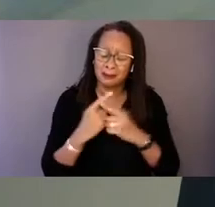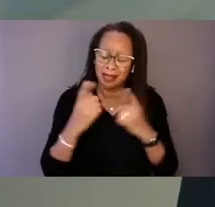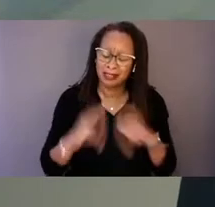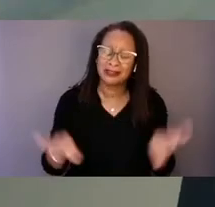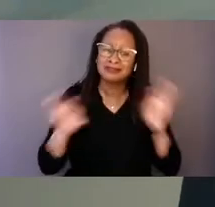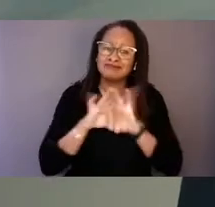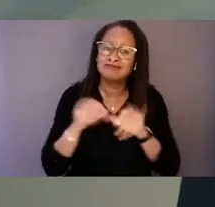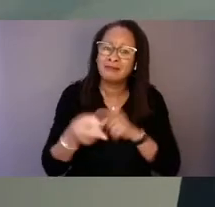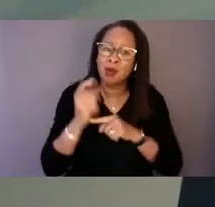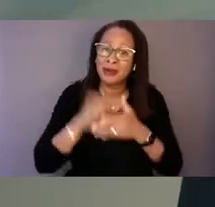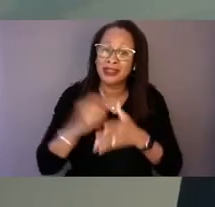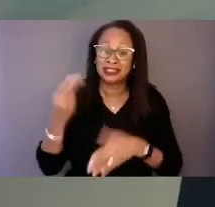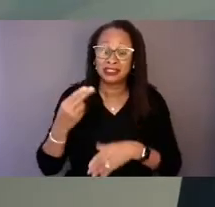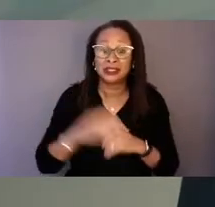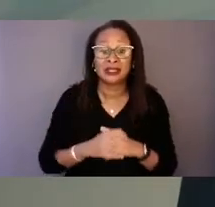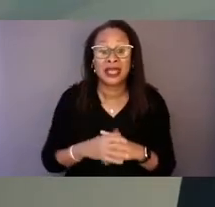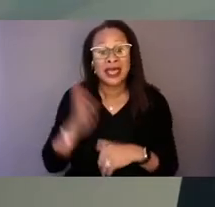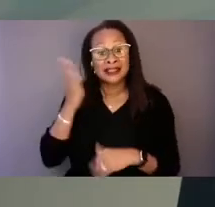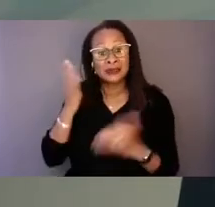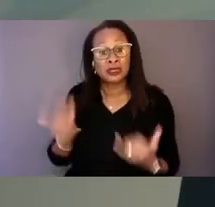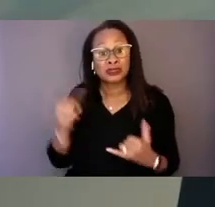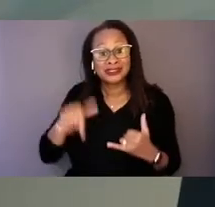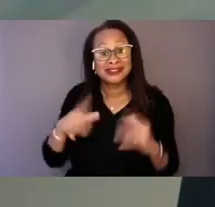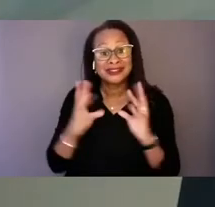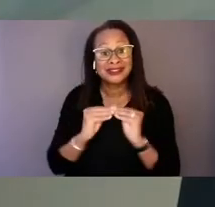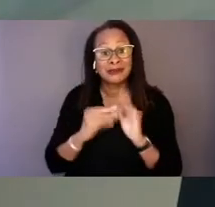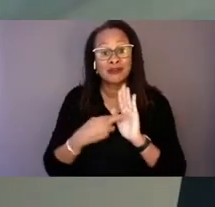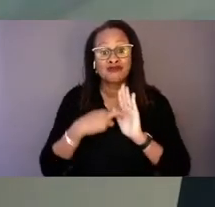The speakers at this summit represent the diversity in leadership